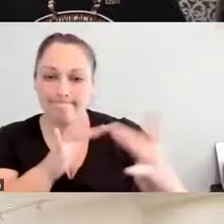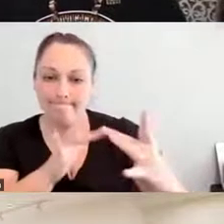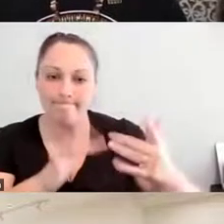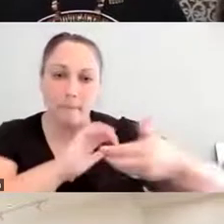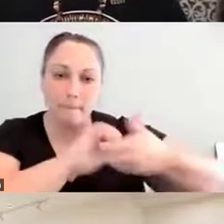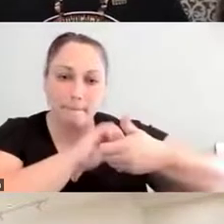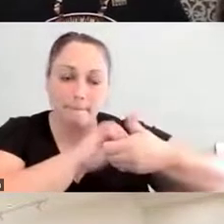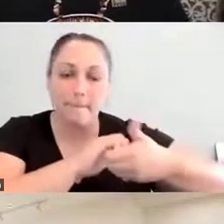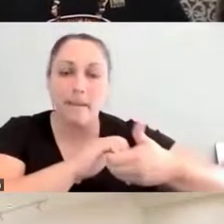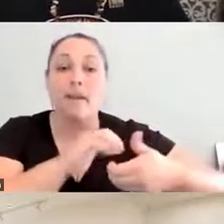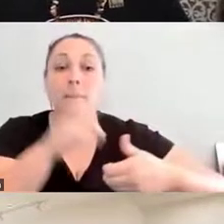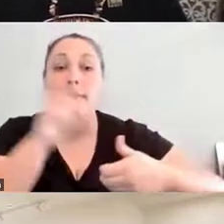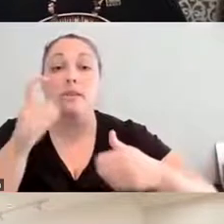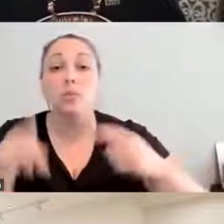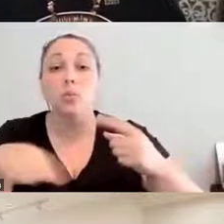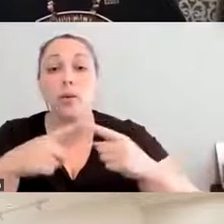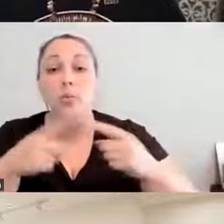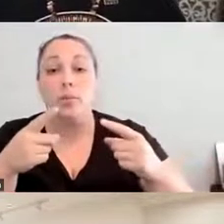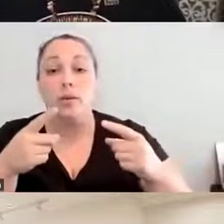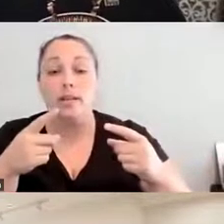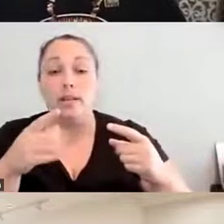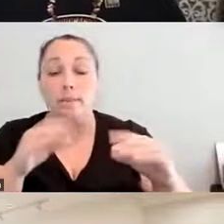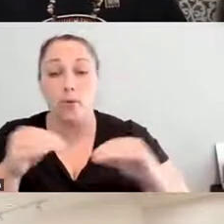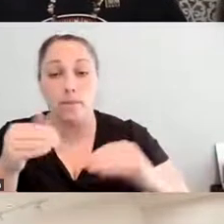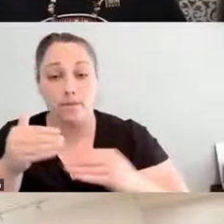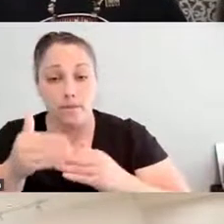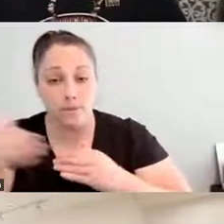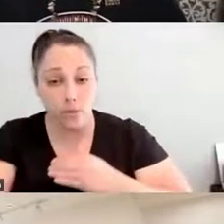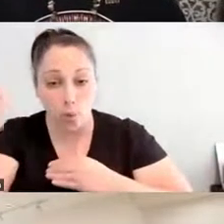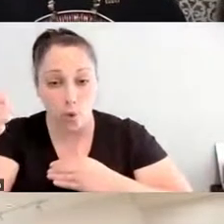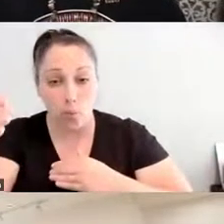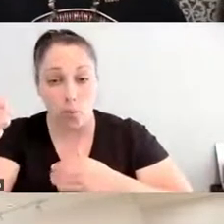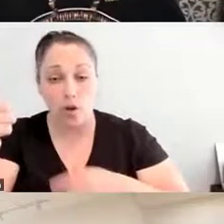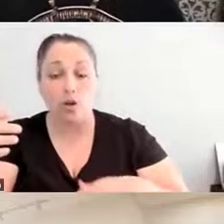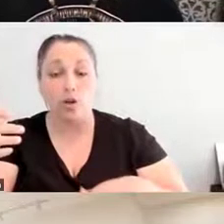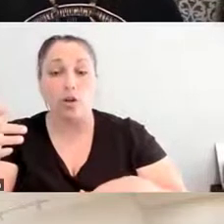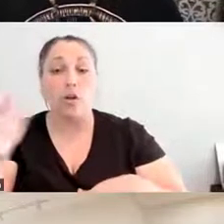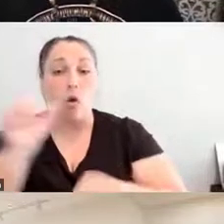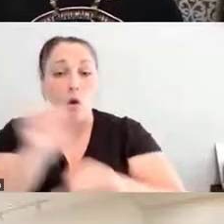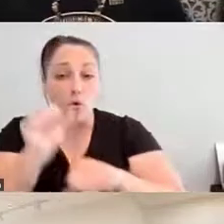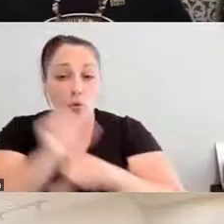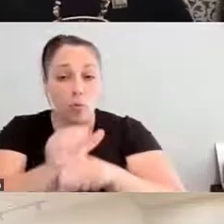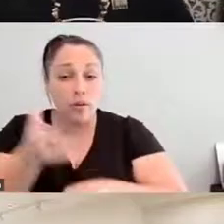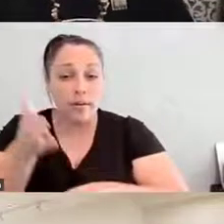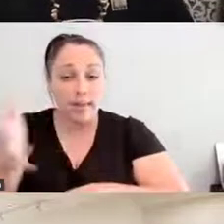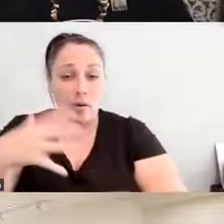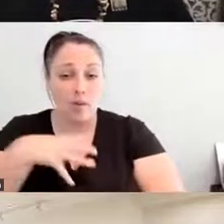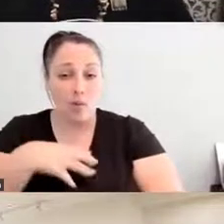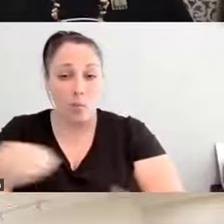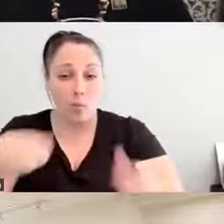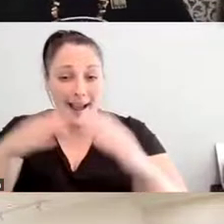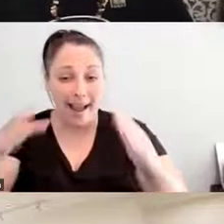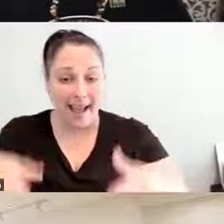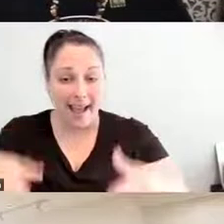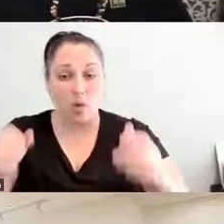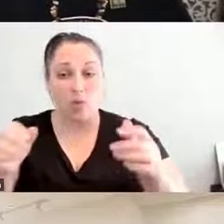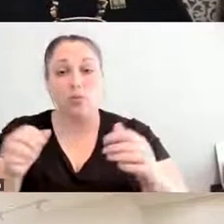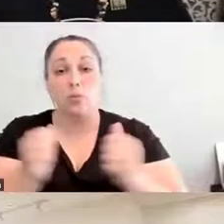critical work that is being done at the White House, the White House initiatives, with our sister Deb Haaland and well as,